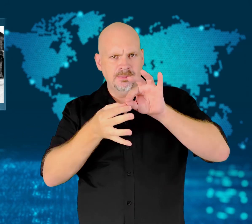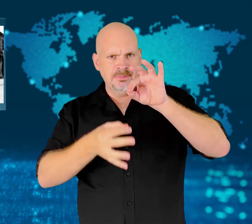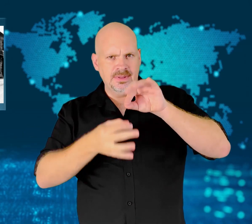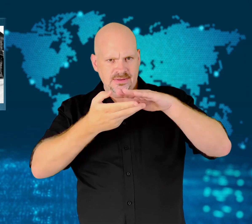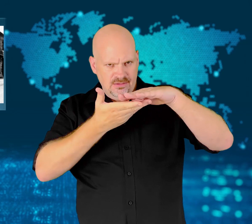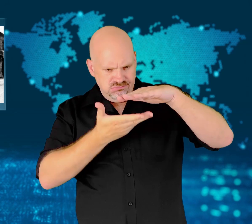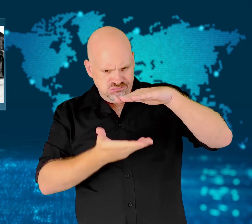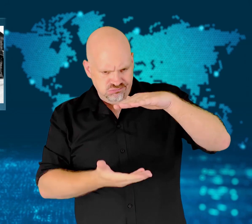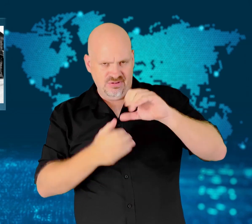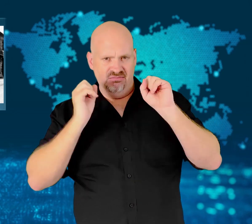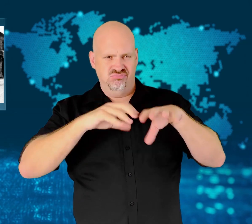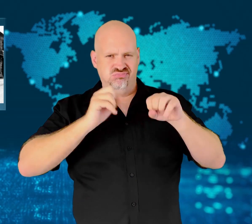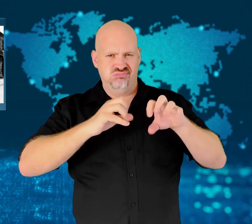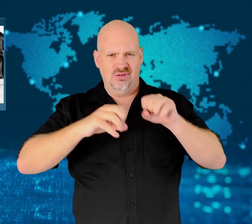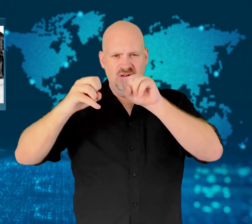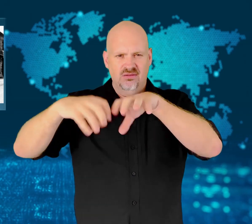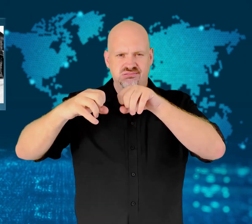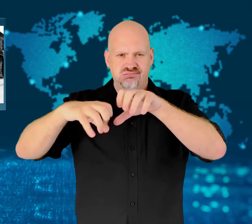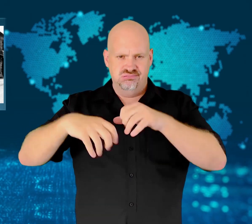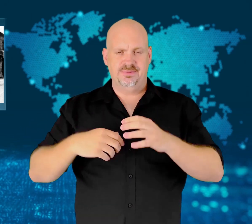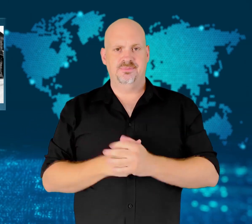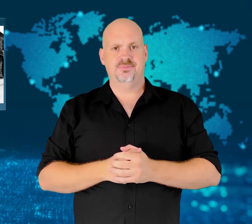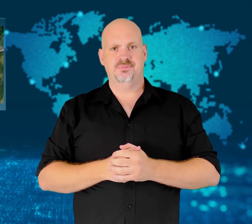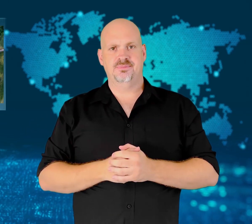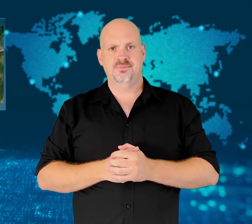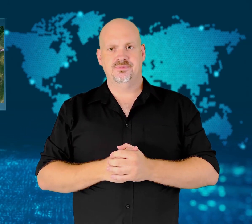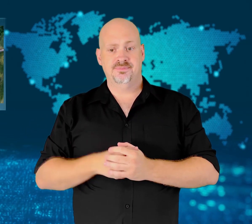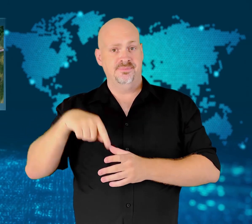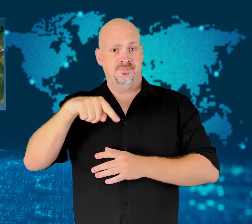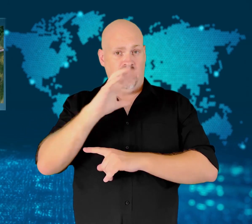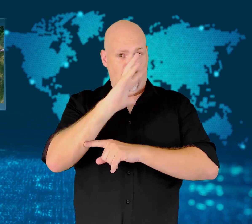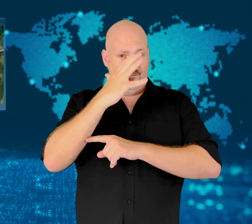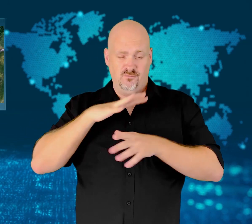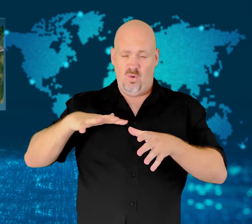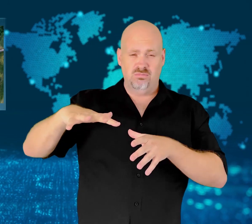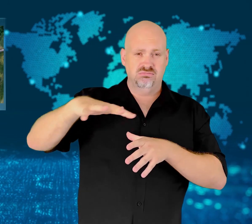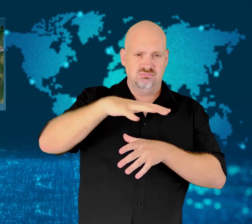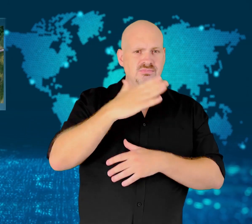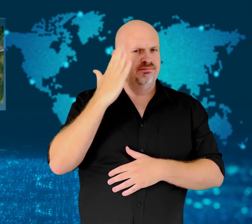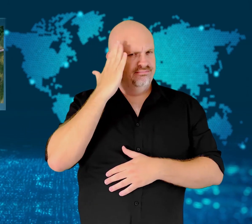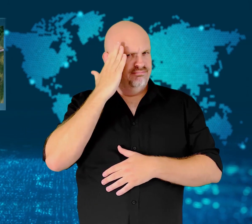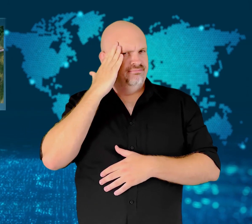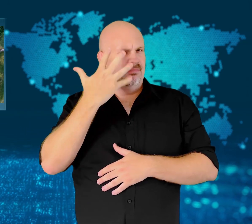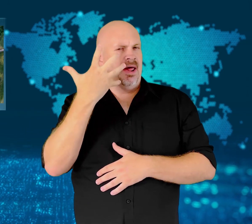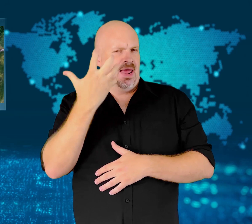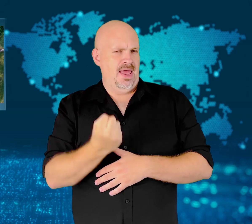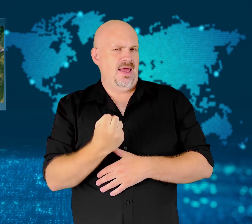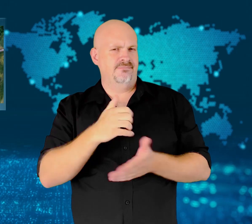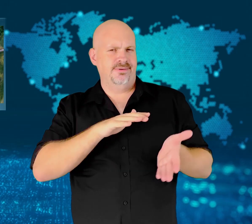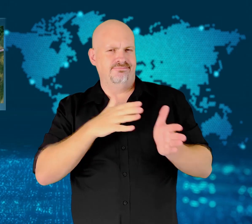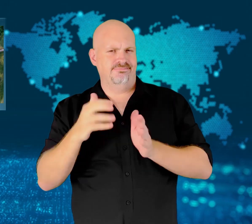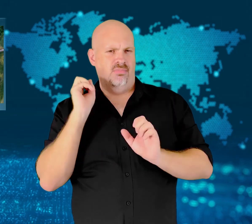The forest was already known to be the site of burials, but the location of